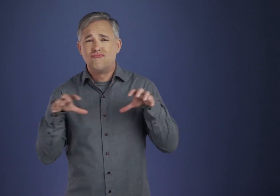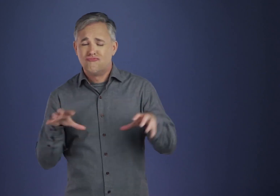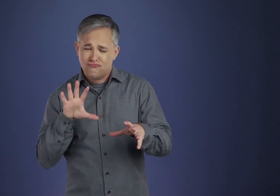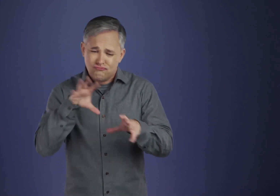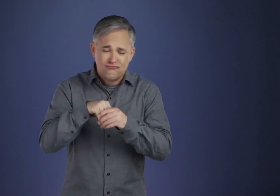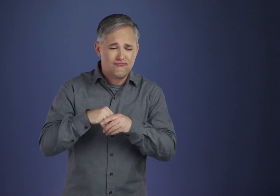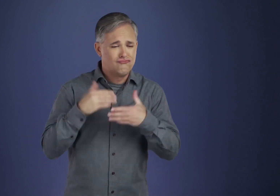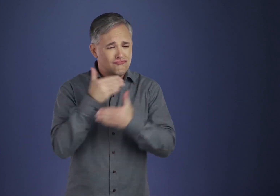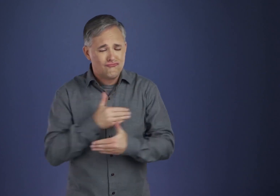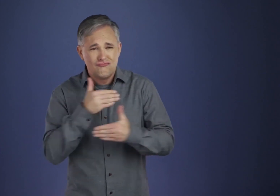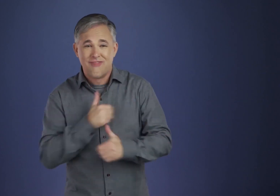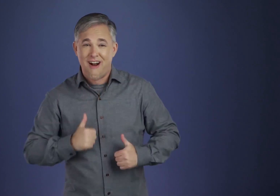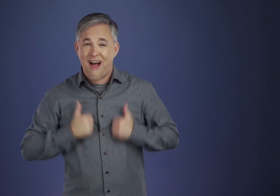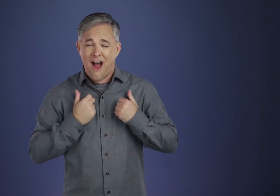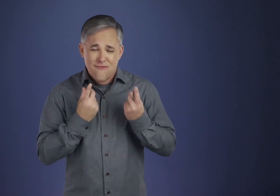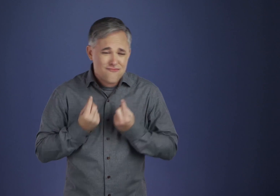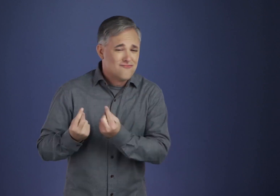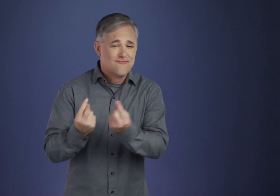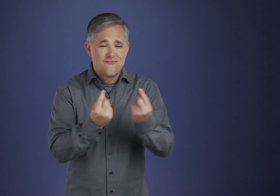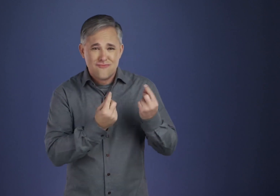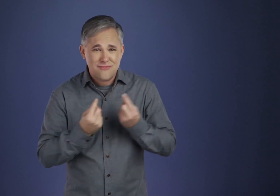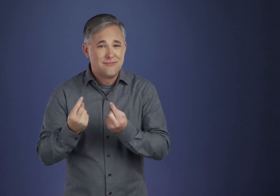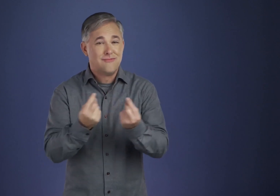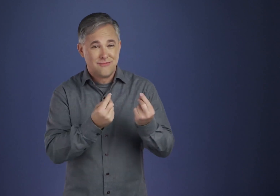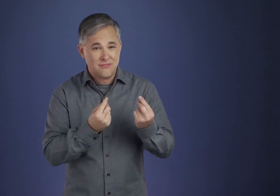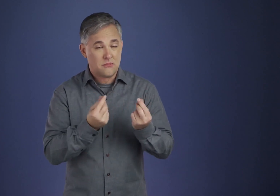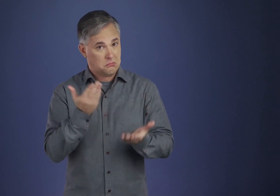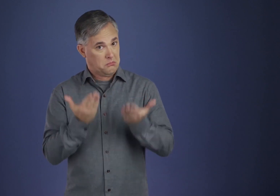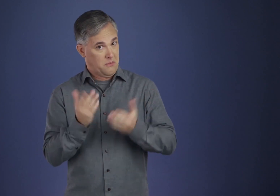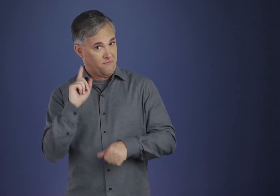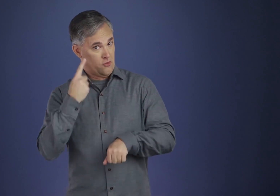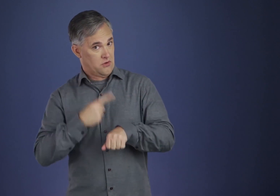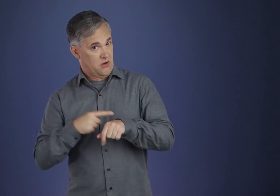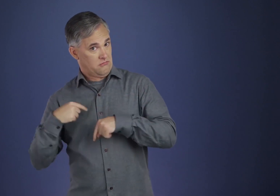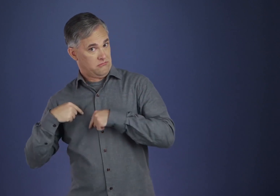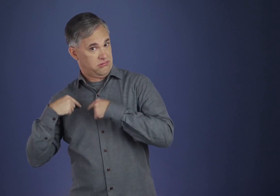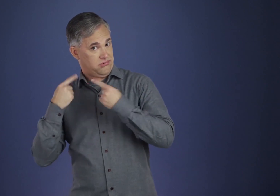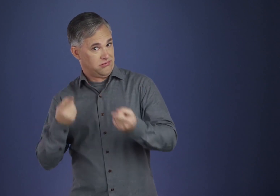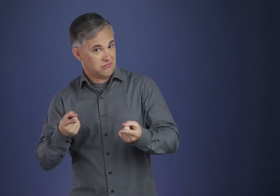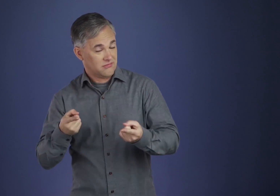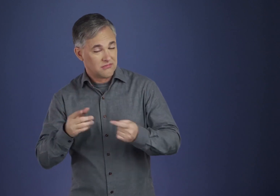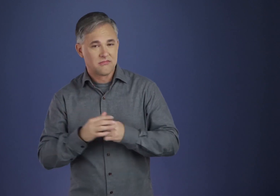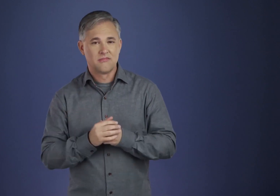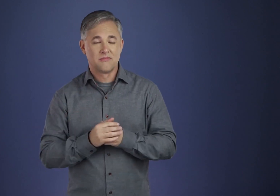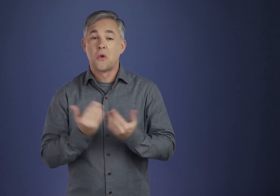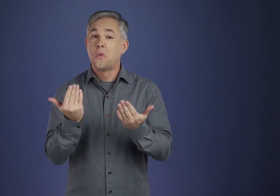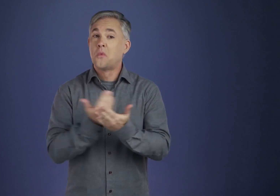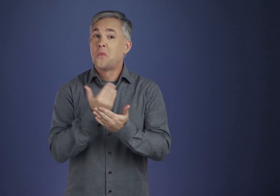usually for the first time in our lives, and strenuously trying to help the next alcoholic who comes along.